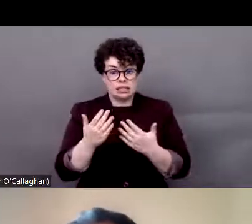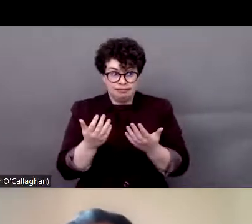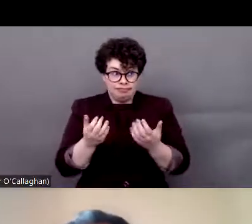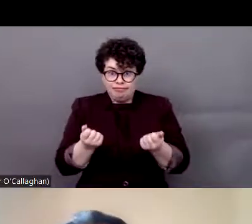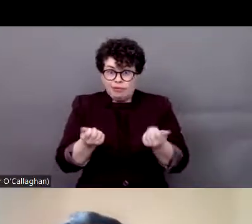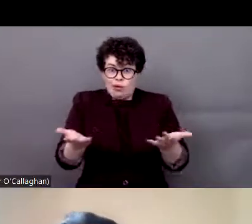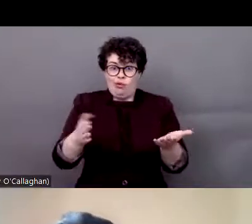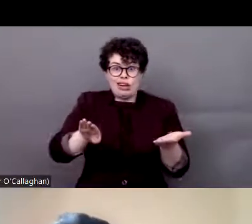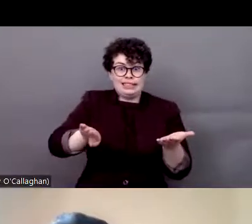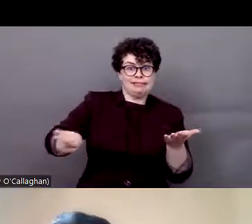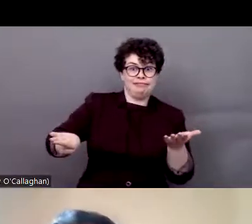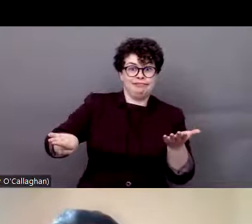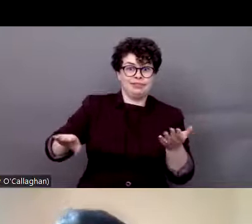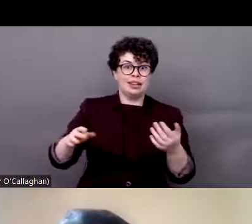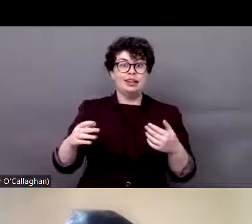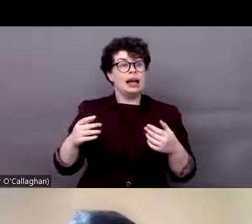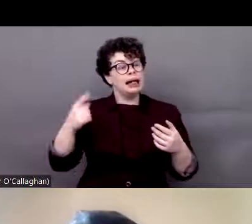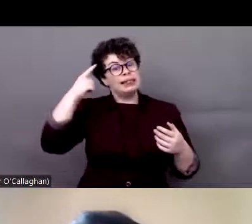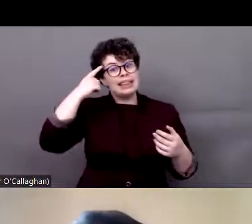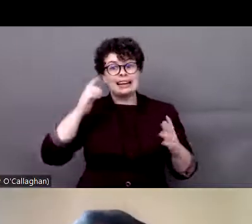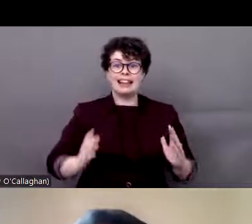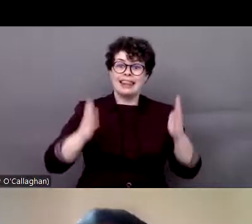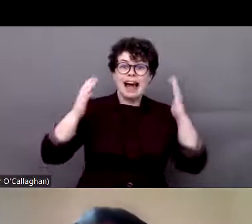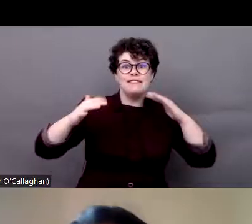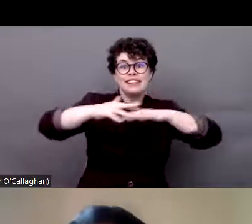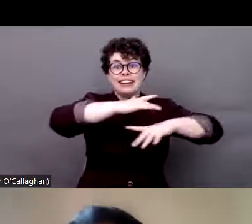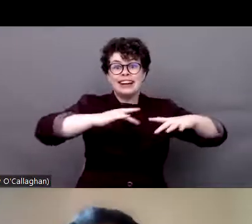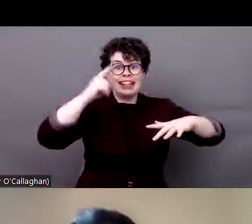are in the periphery. And this is very difficult because we do